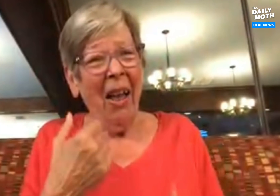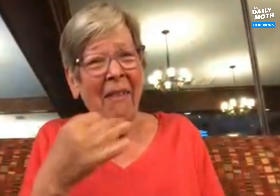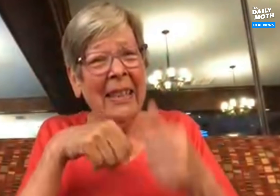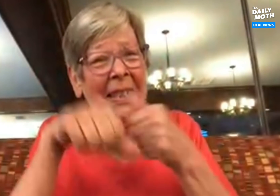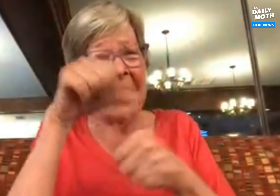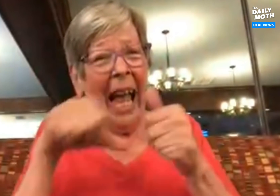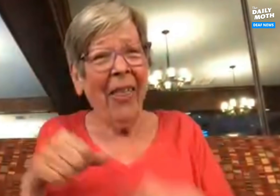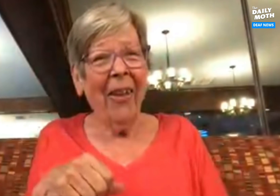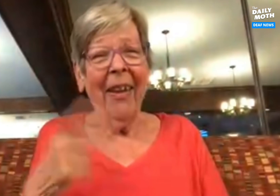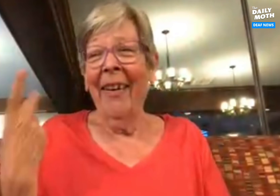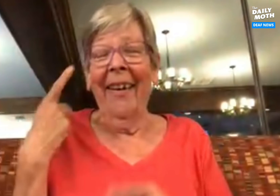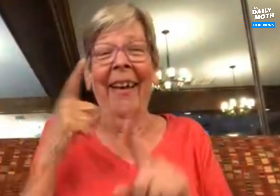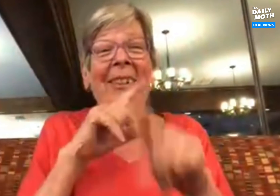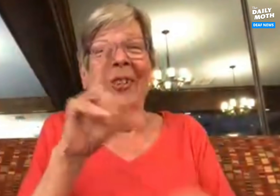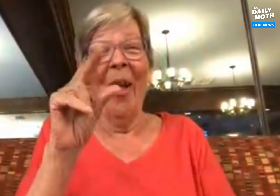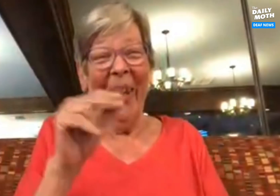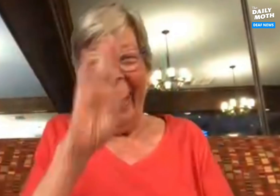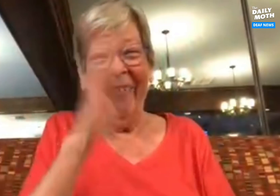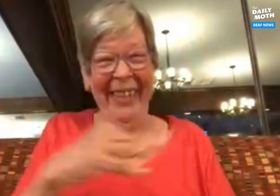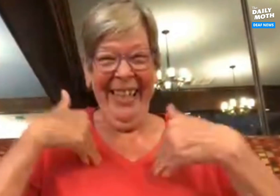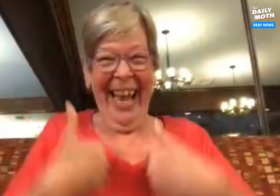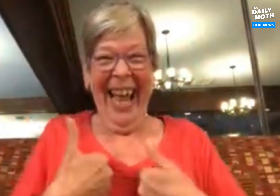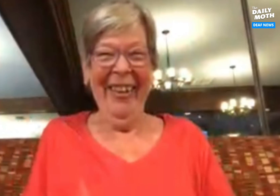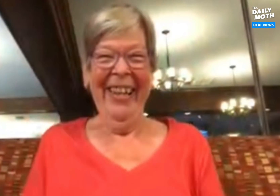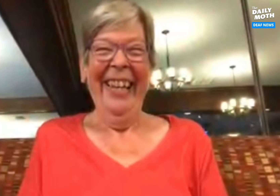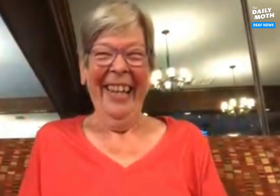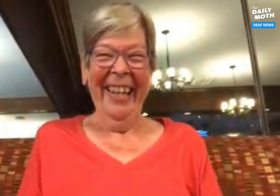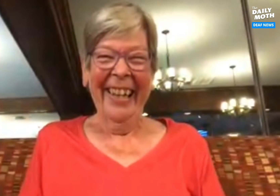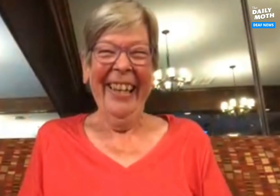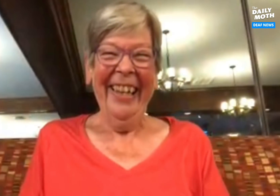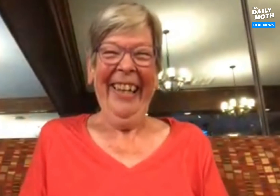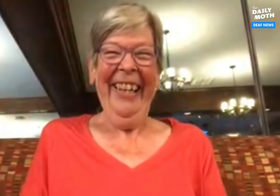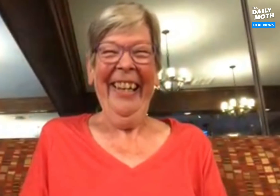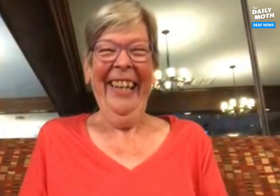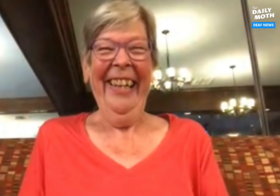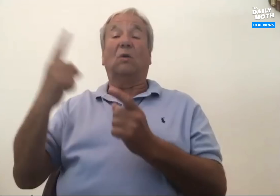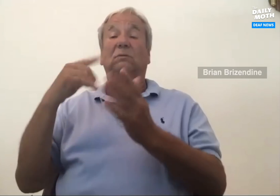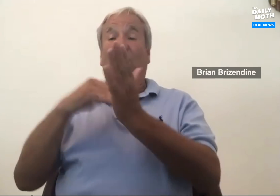of each other. Our response always, "No way! We'll never get tired of each other!"